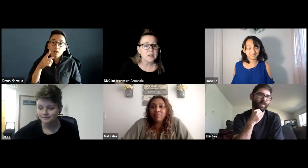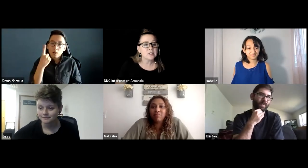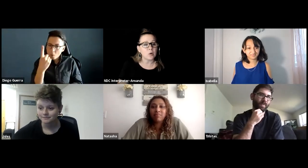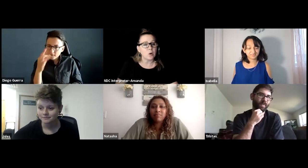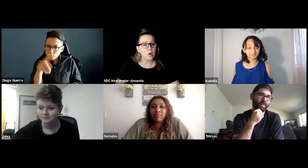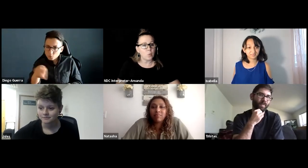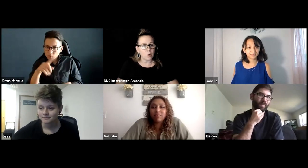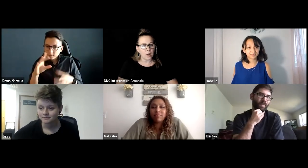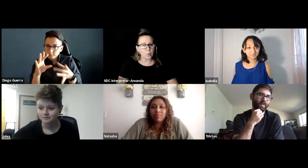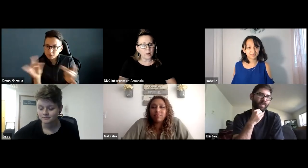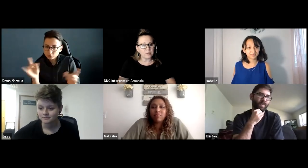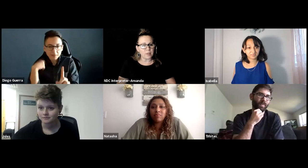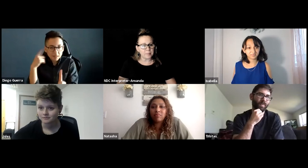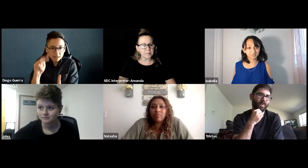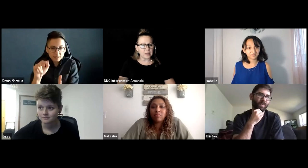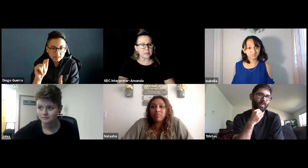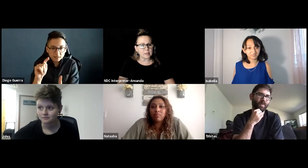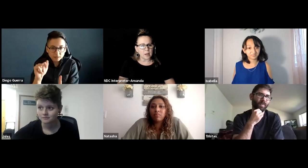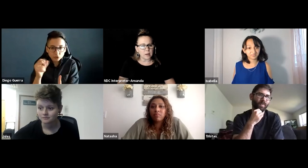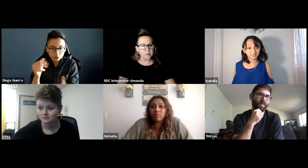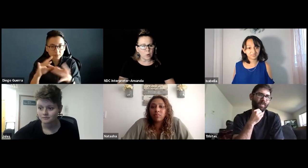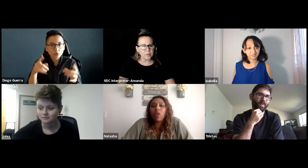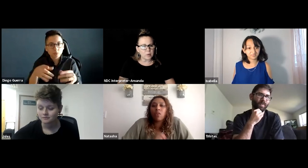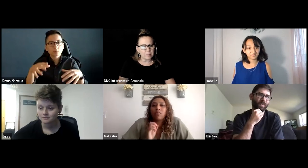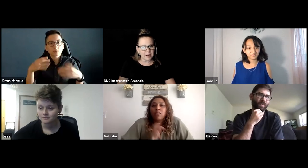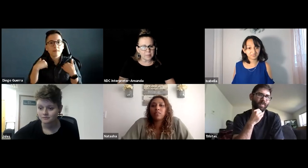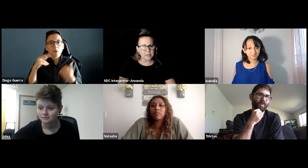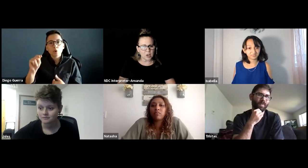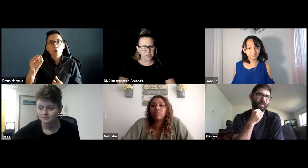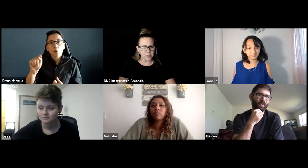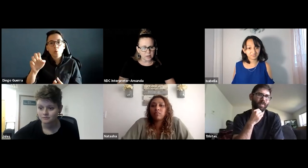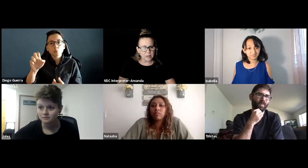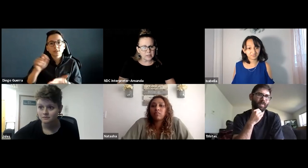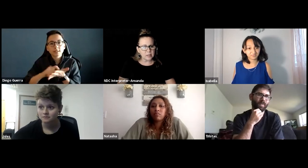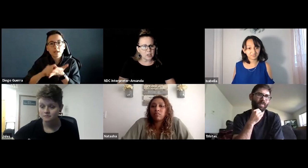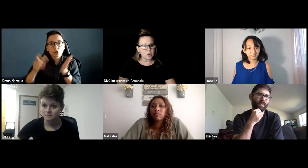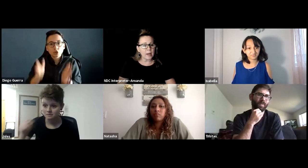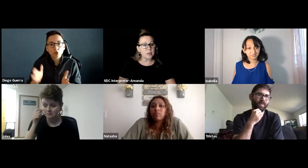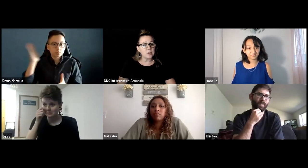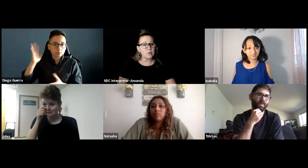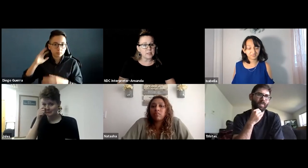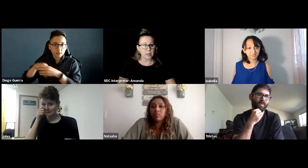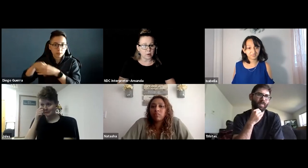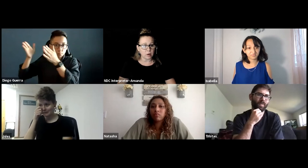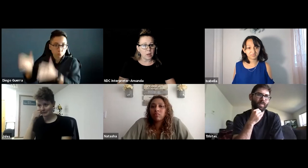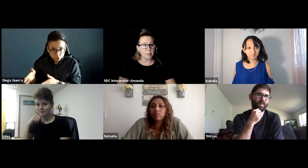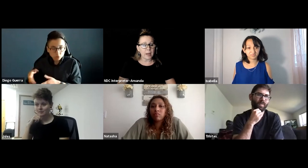So one of them is one of you might have been Natasha, said that you had a note taker back